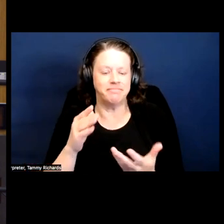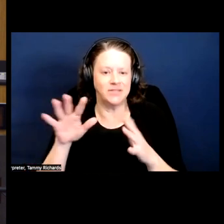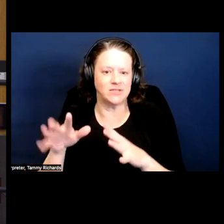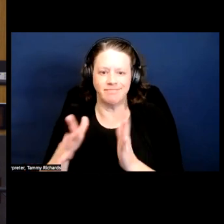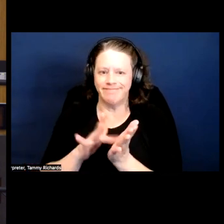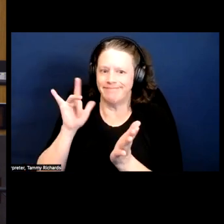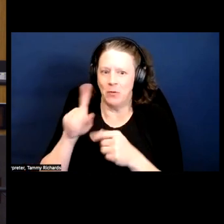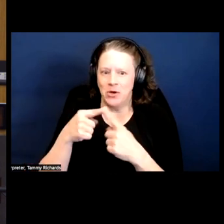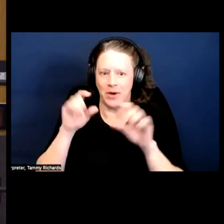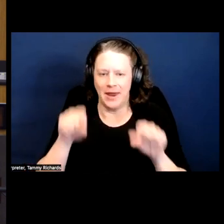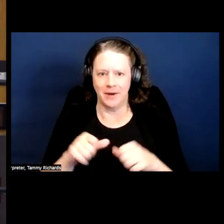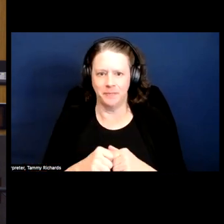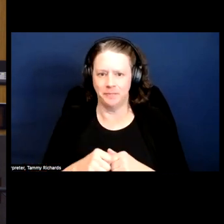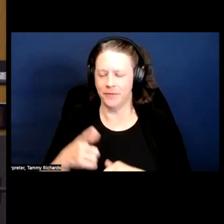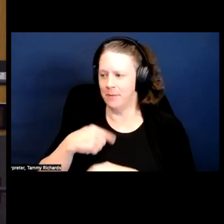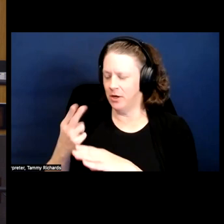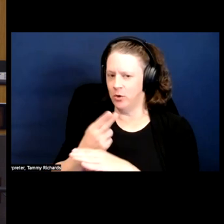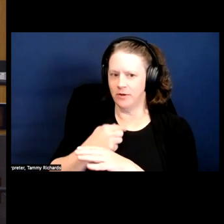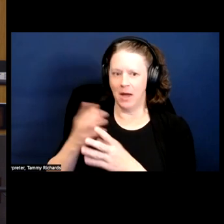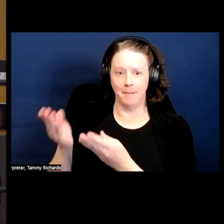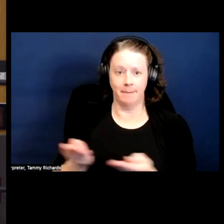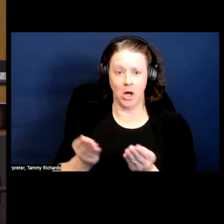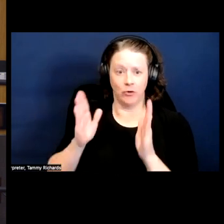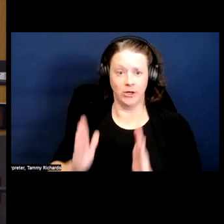I'm going to use my moderator's privilege.